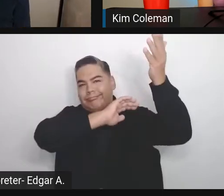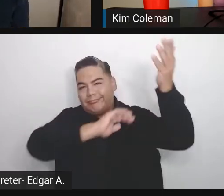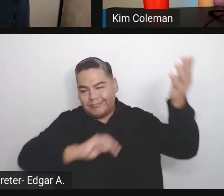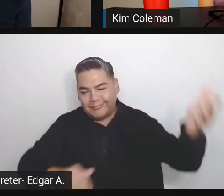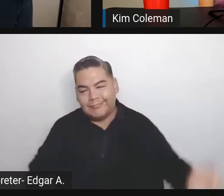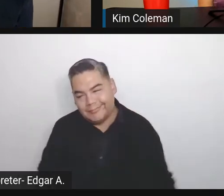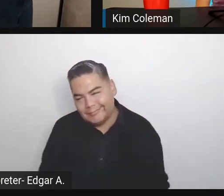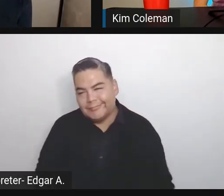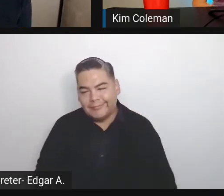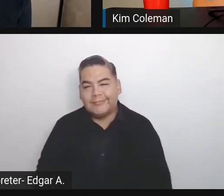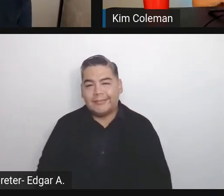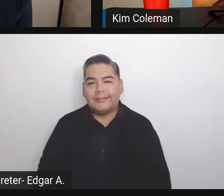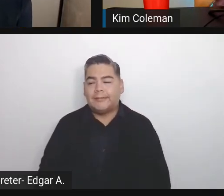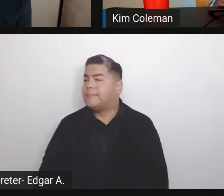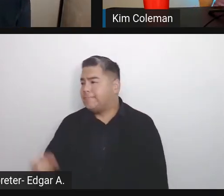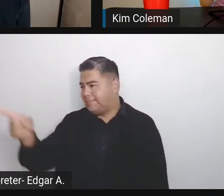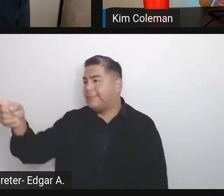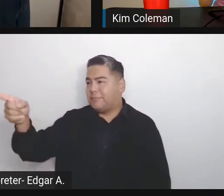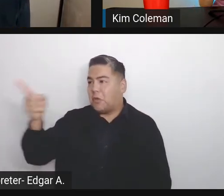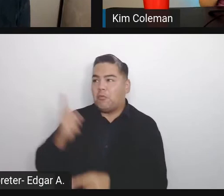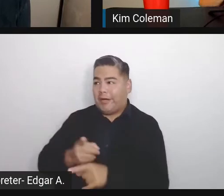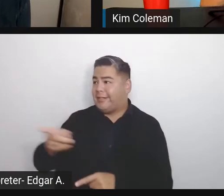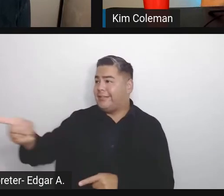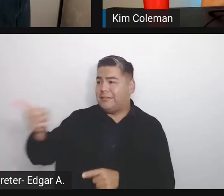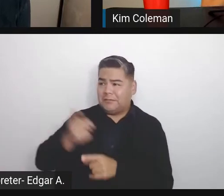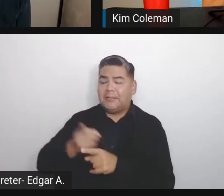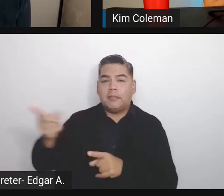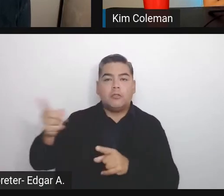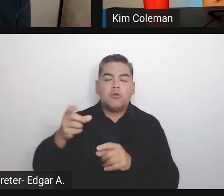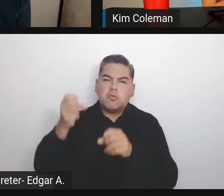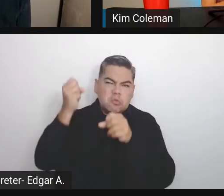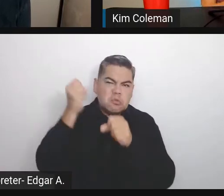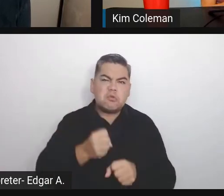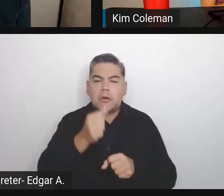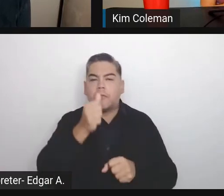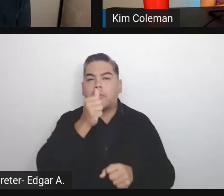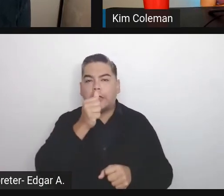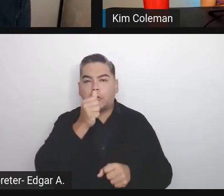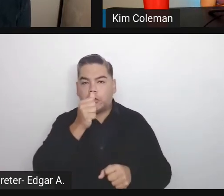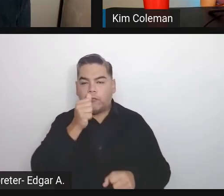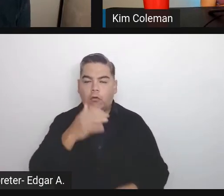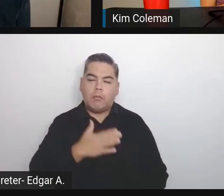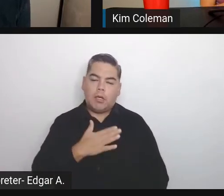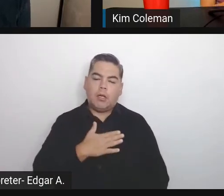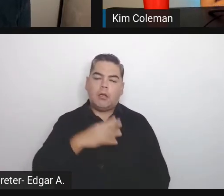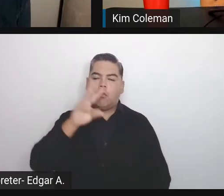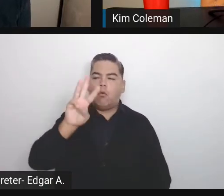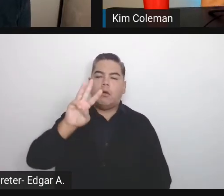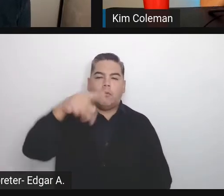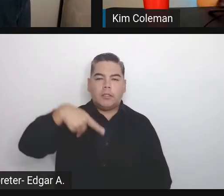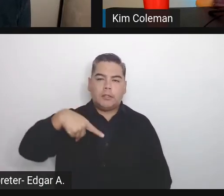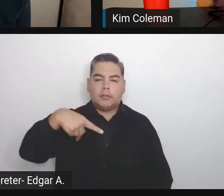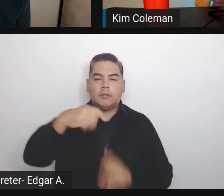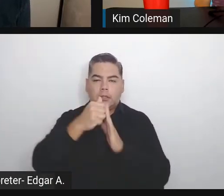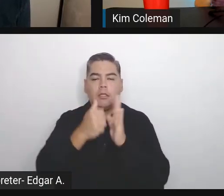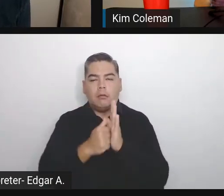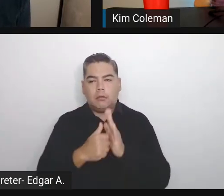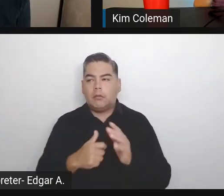Yes, I would agree with that, and strong passwords for your own WordPress account. Strong passwords and most good hosts are going